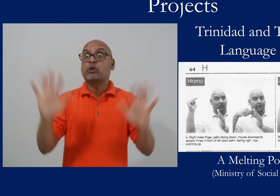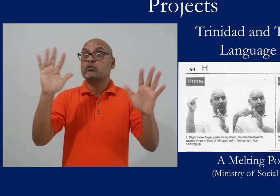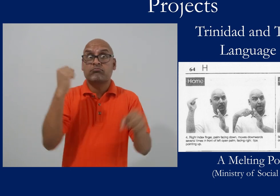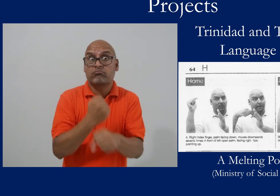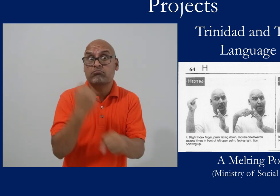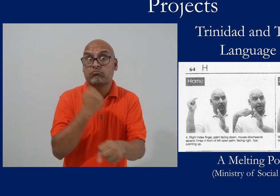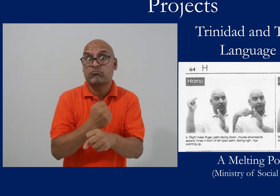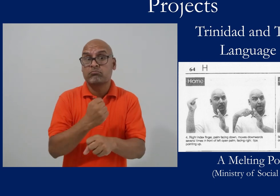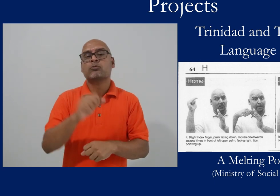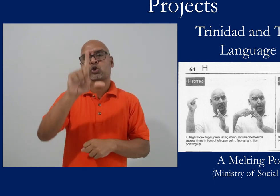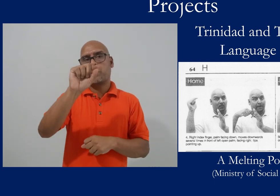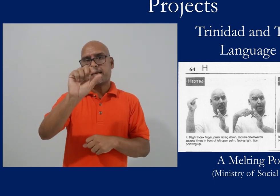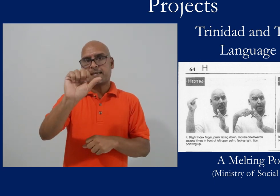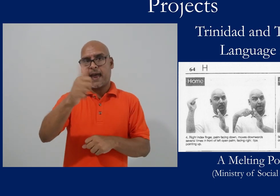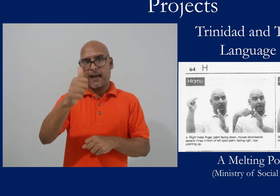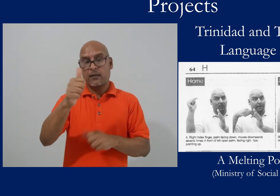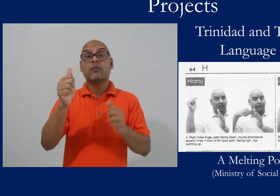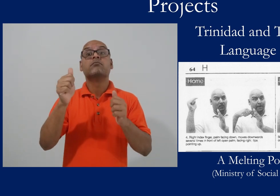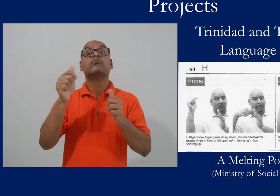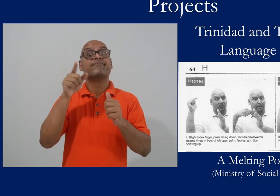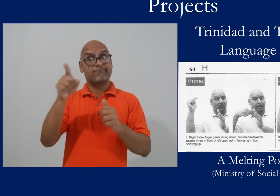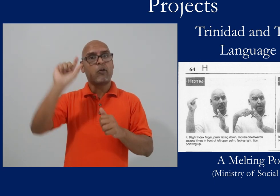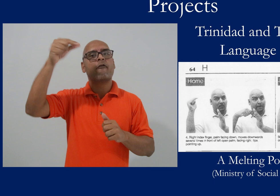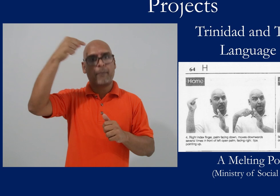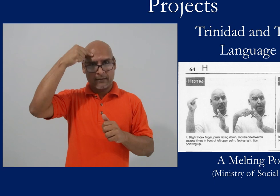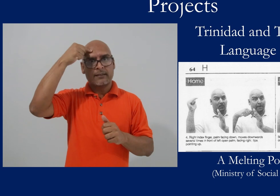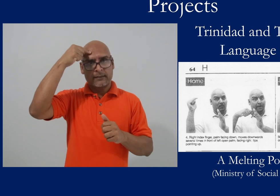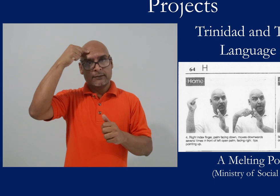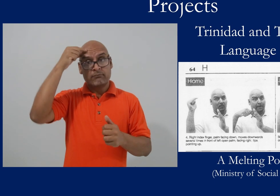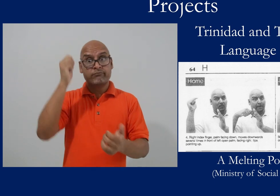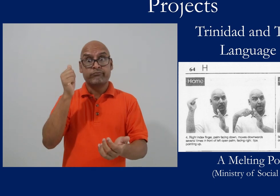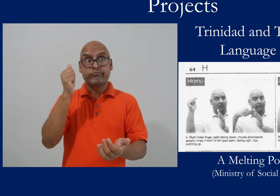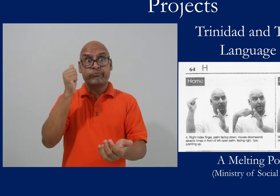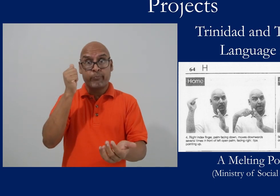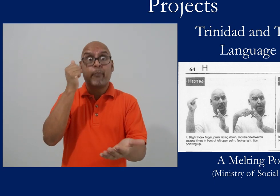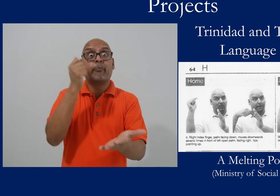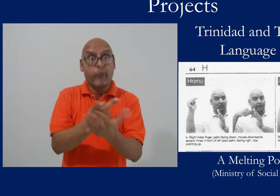The work on that project was actually completed in 2010. It was supported by the government,